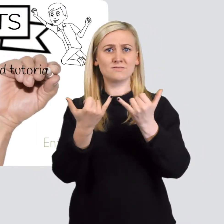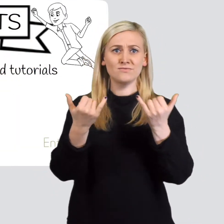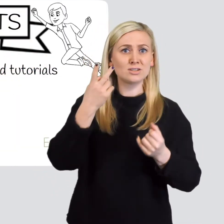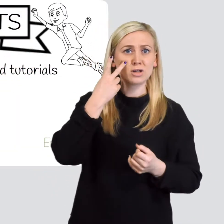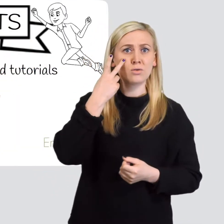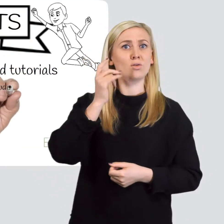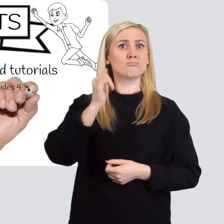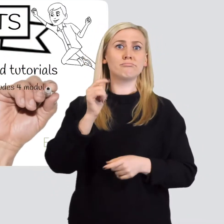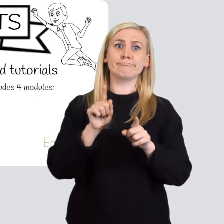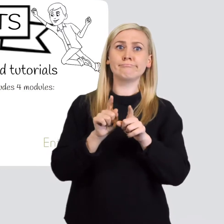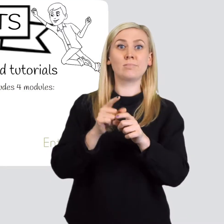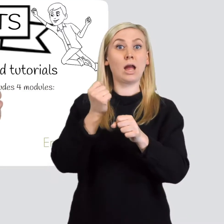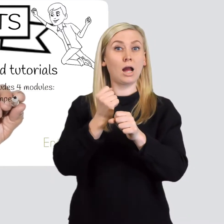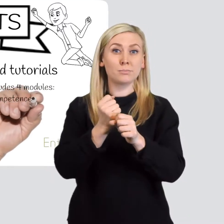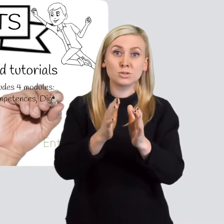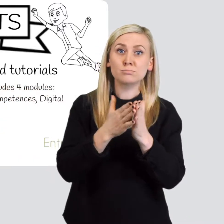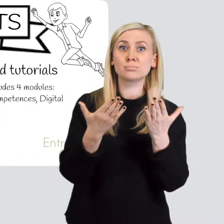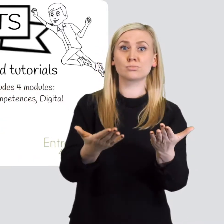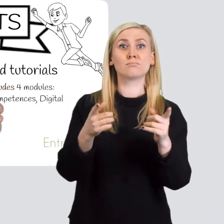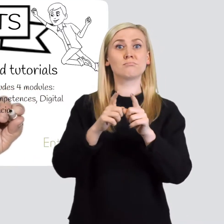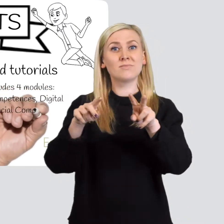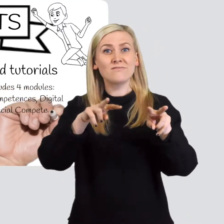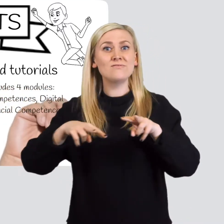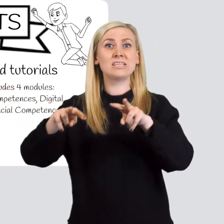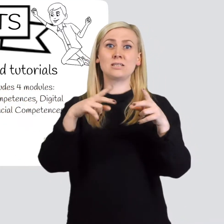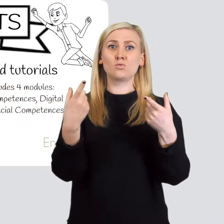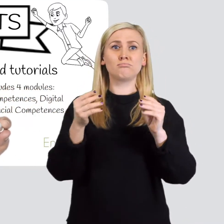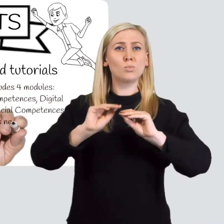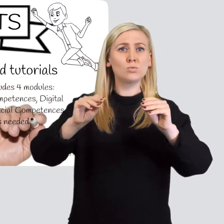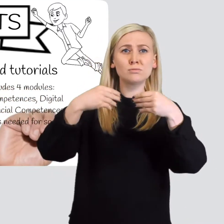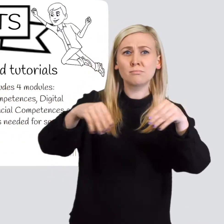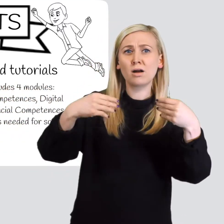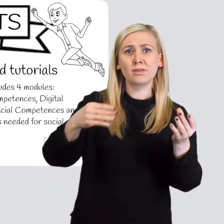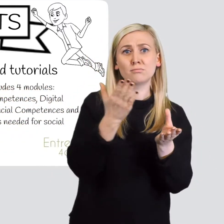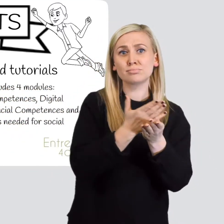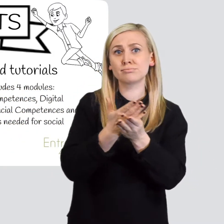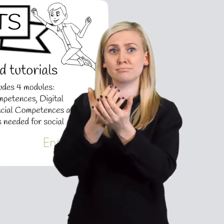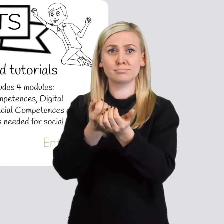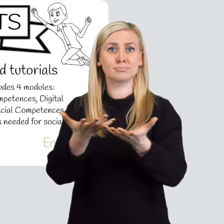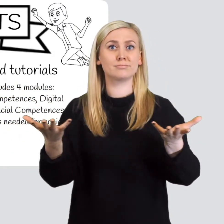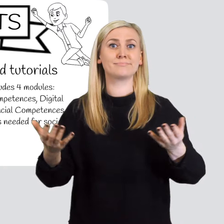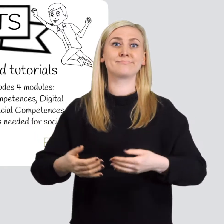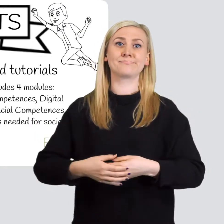Text and video guidebooks and tutorials